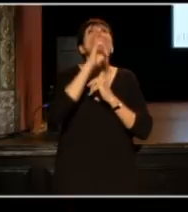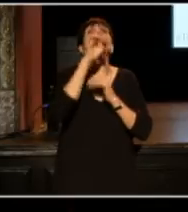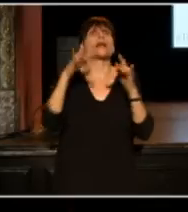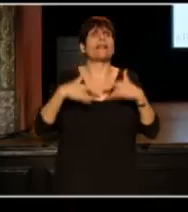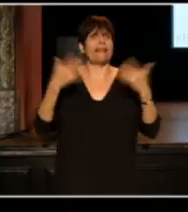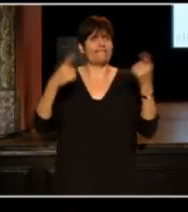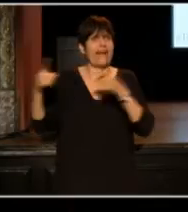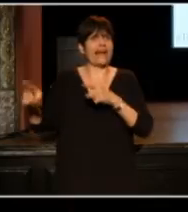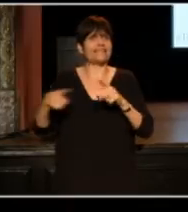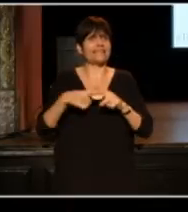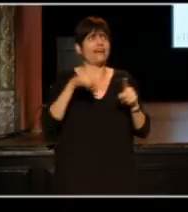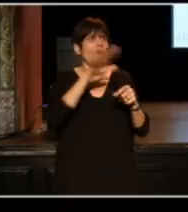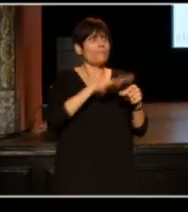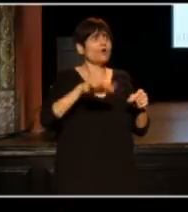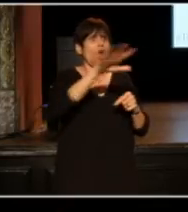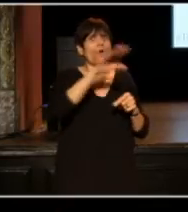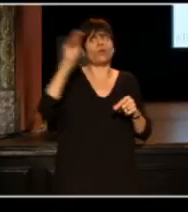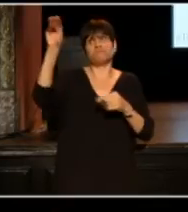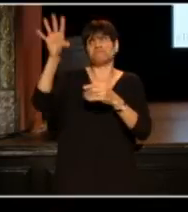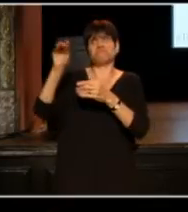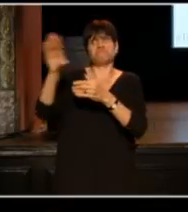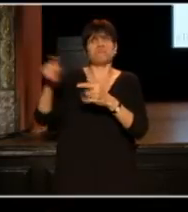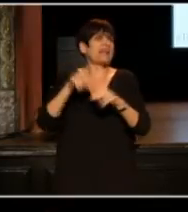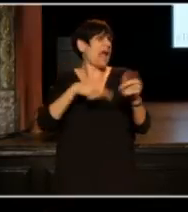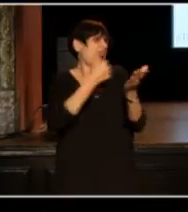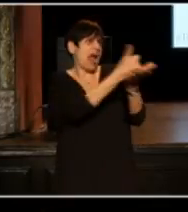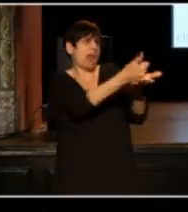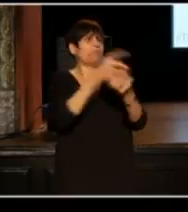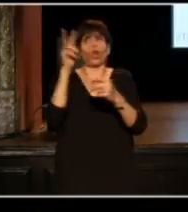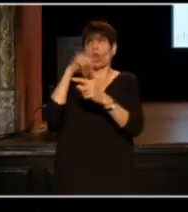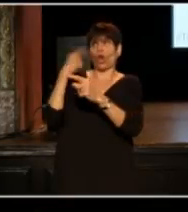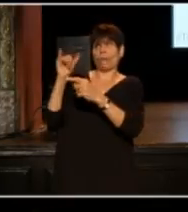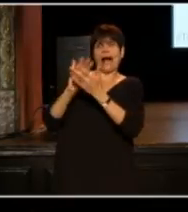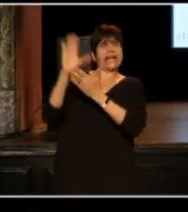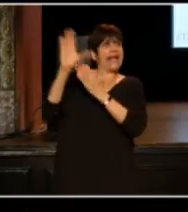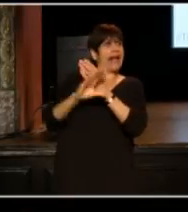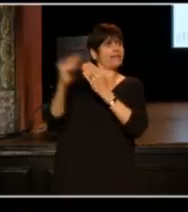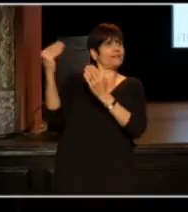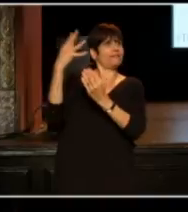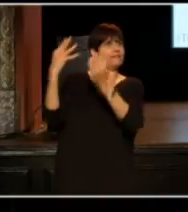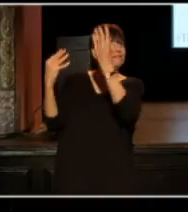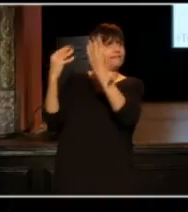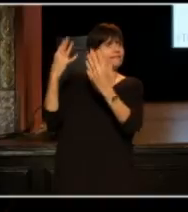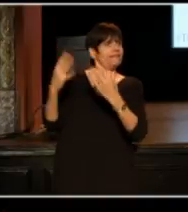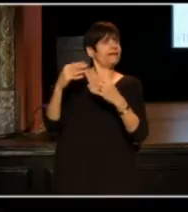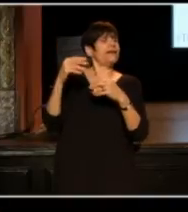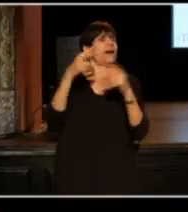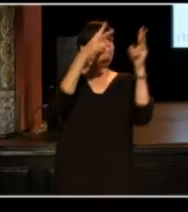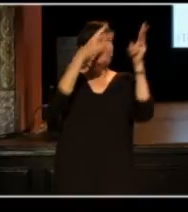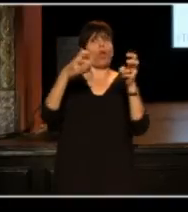from your local area, as well as a few main up ones. "I'm so busy, man.